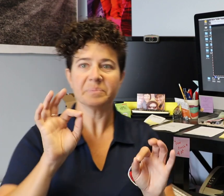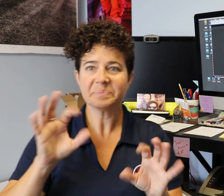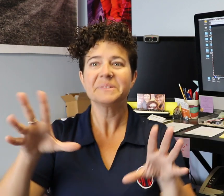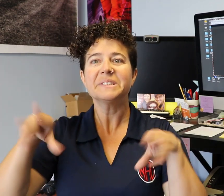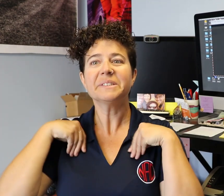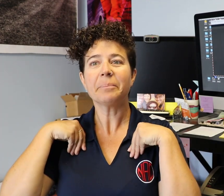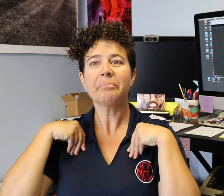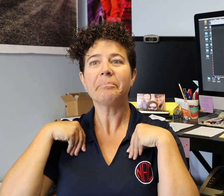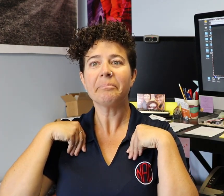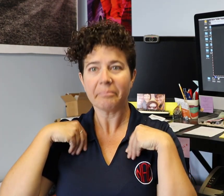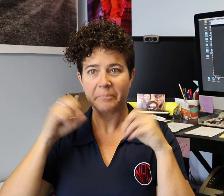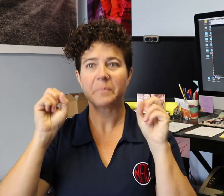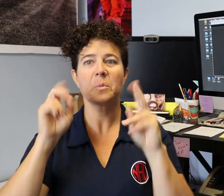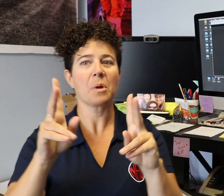Once I changed it to follow Facebook's filename preferences, it accepted it.